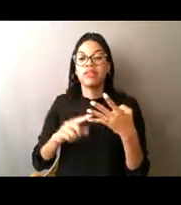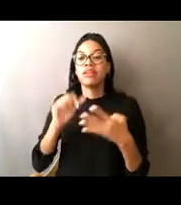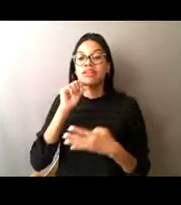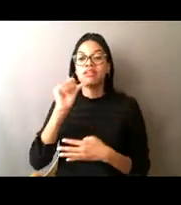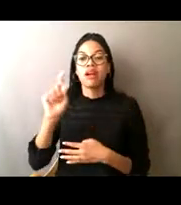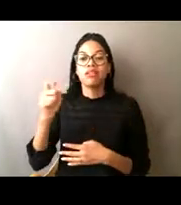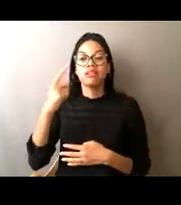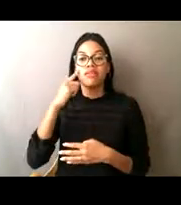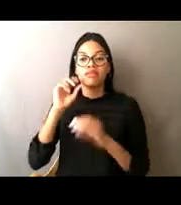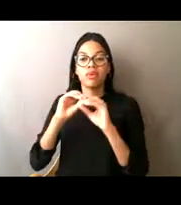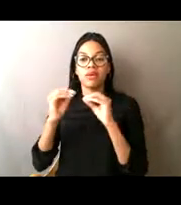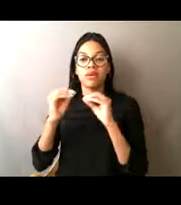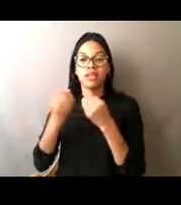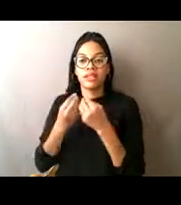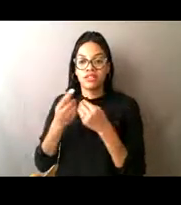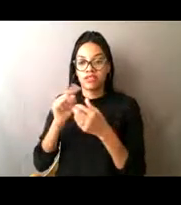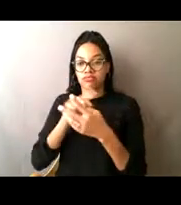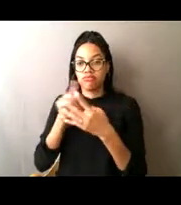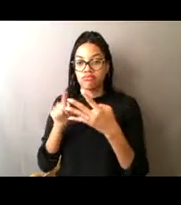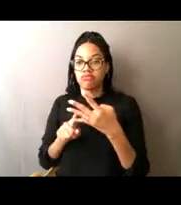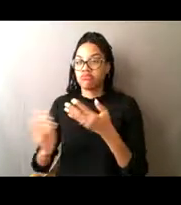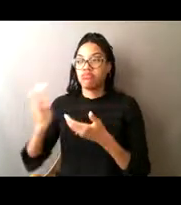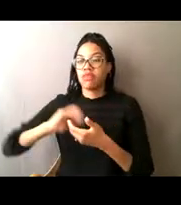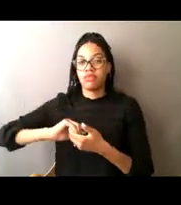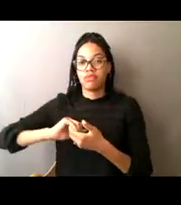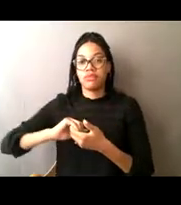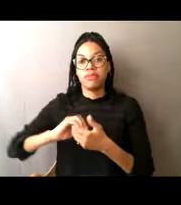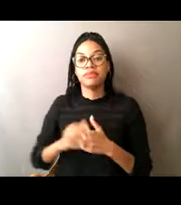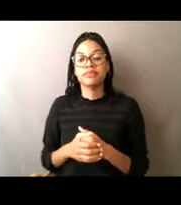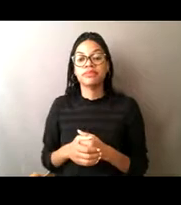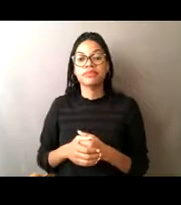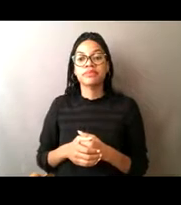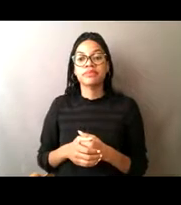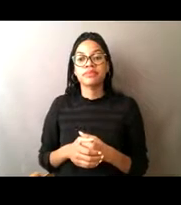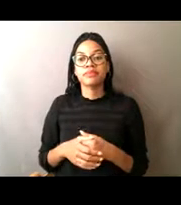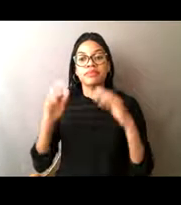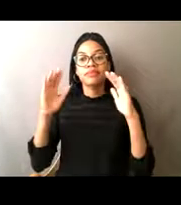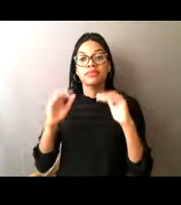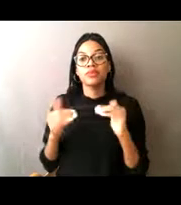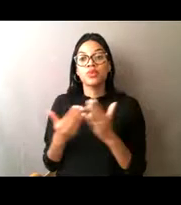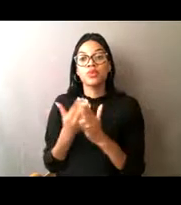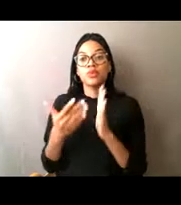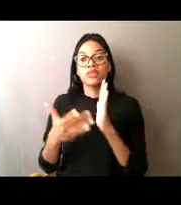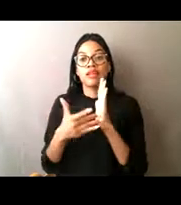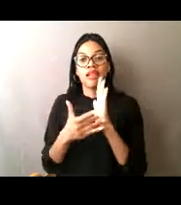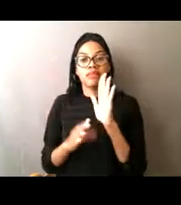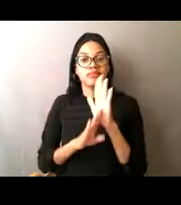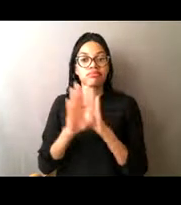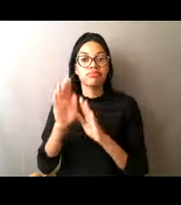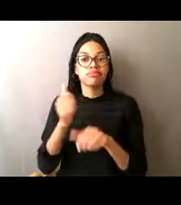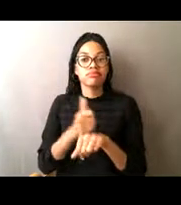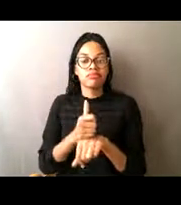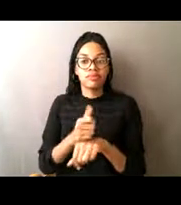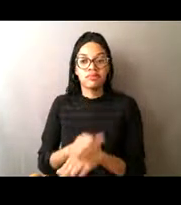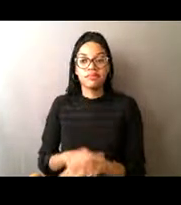and then we have the developing use of new technology. So we'll start out by, by going into more detail